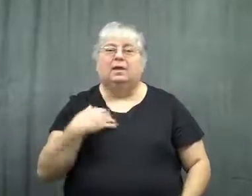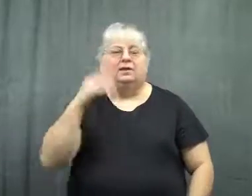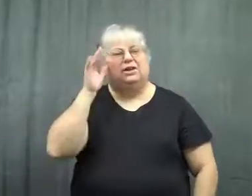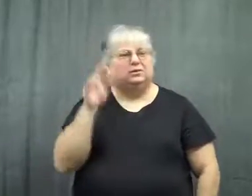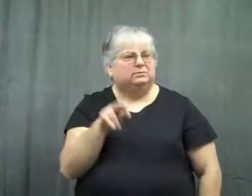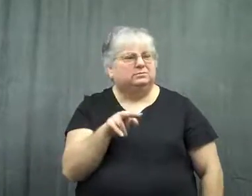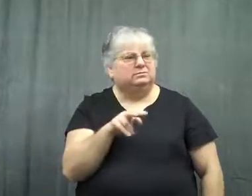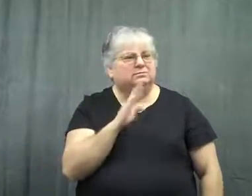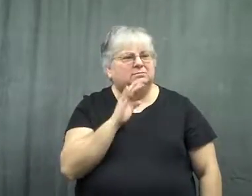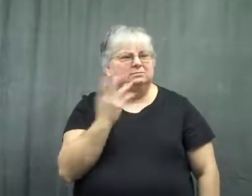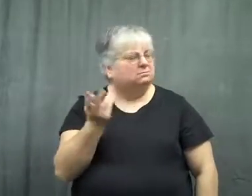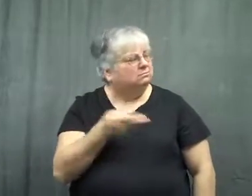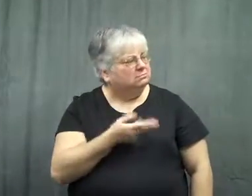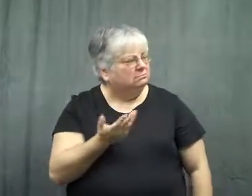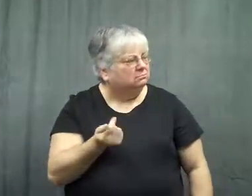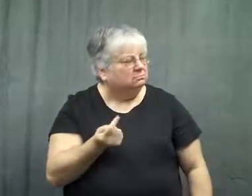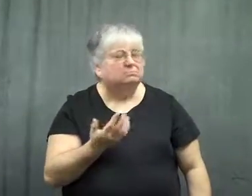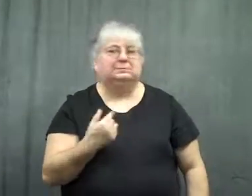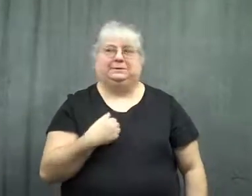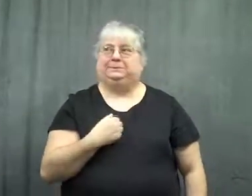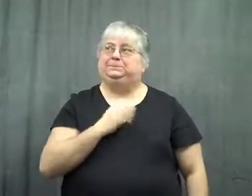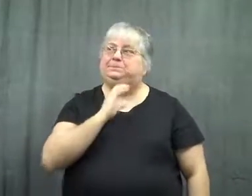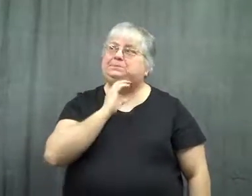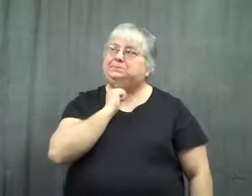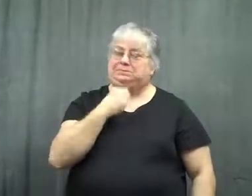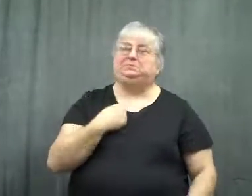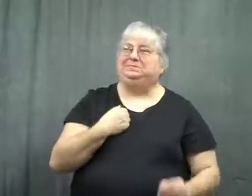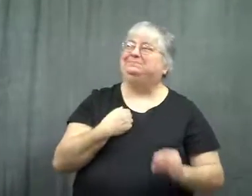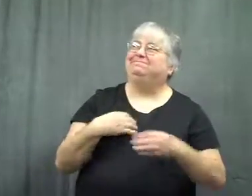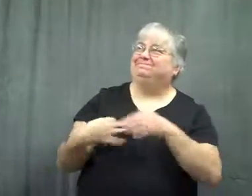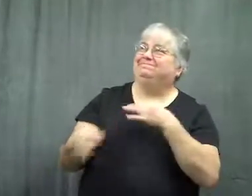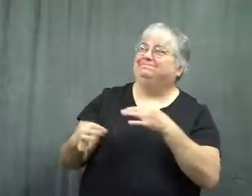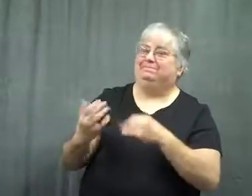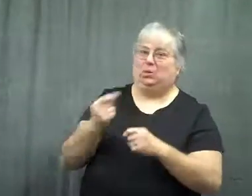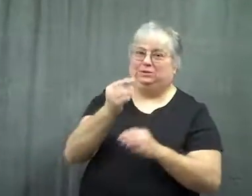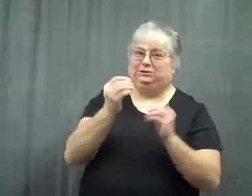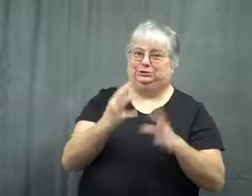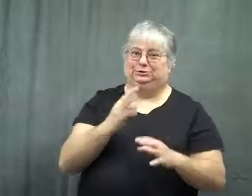My father turned to me, and I explained what the teacher said.